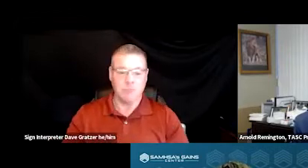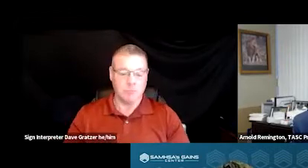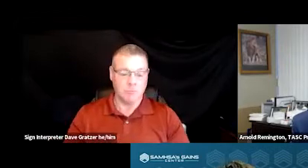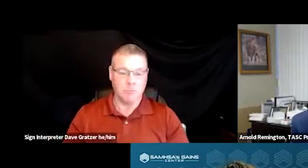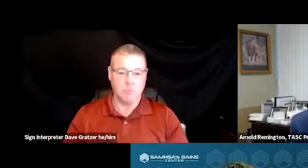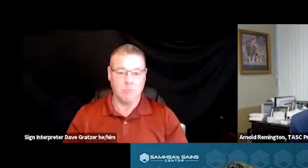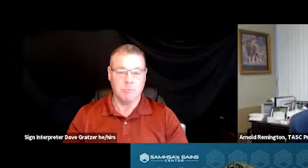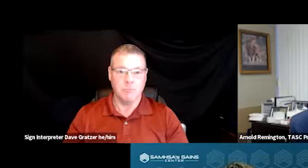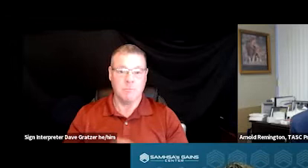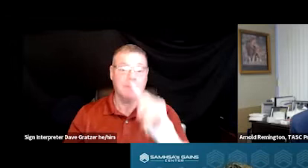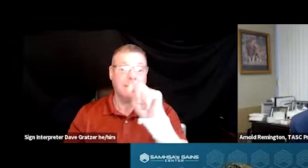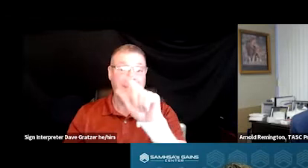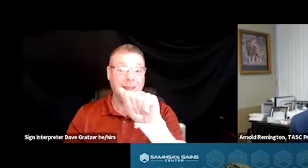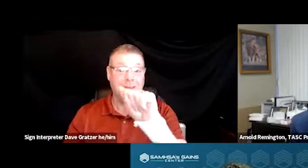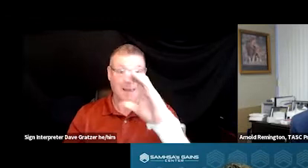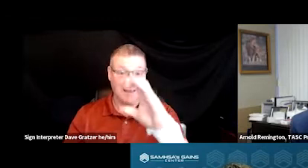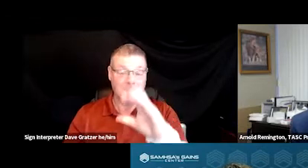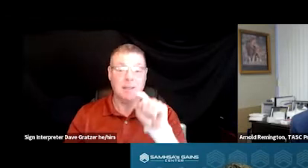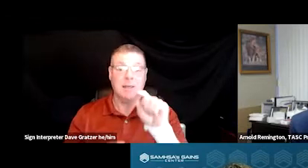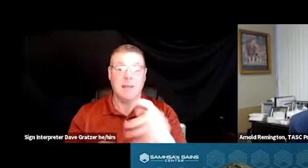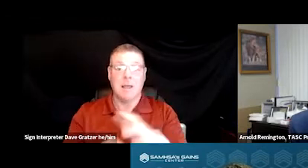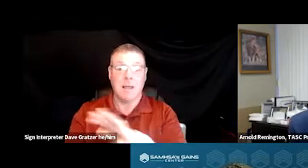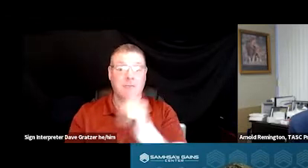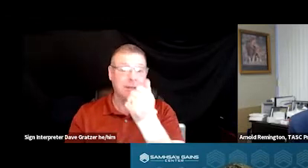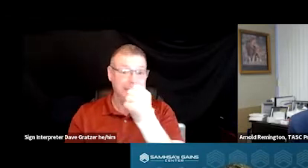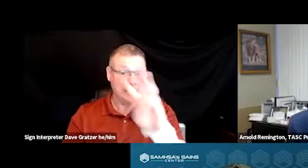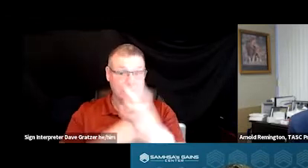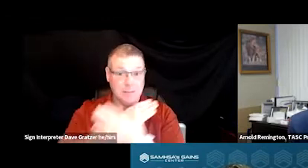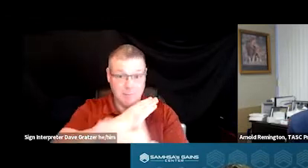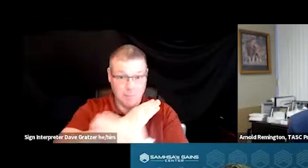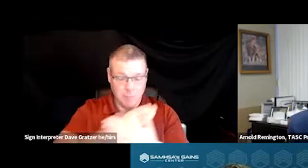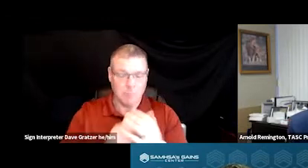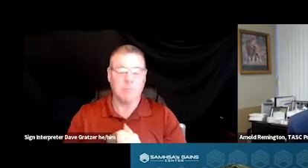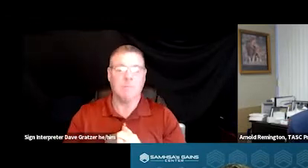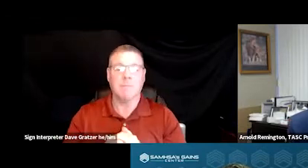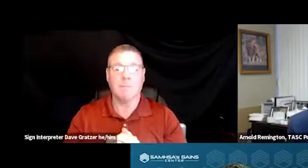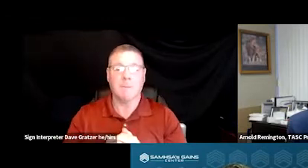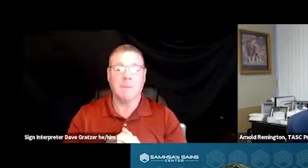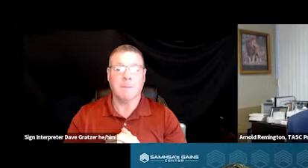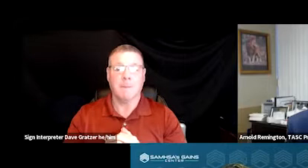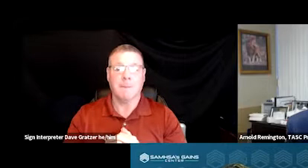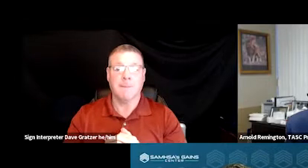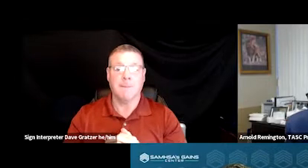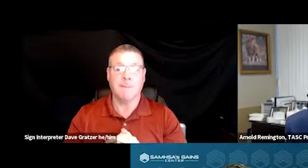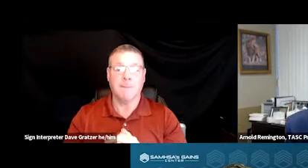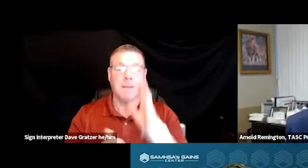The TASC Program covers 16 counties. And I'll go over that a little bit